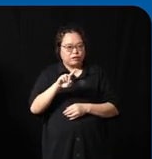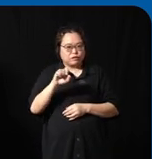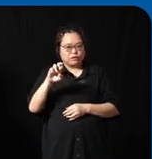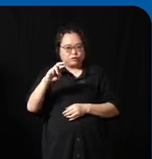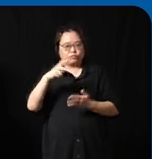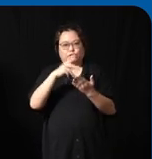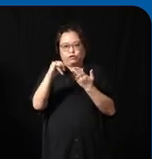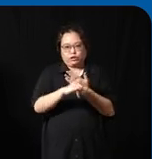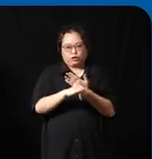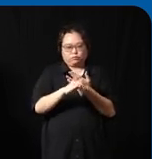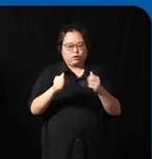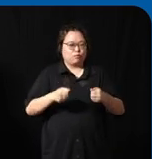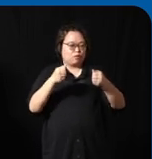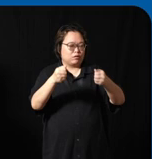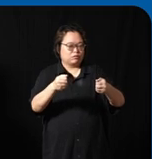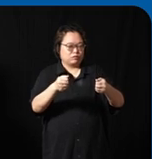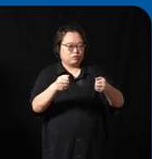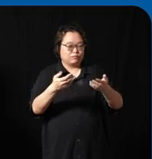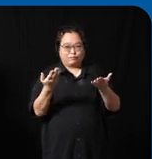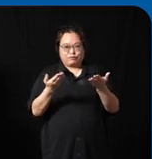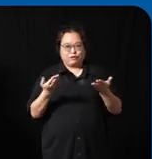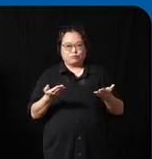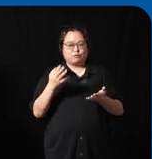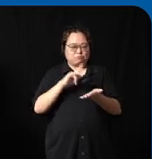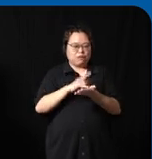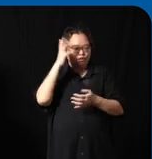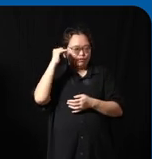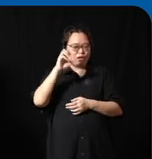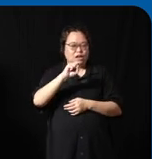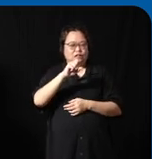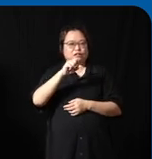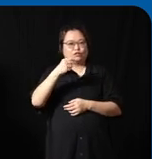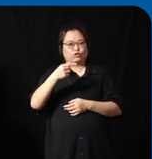partners here right actually en and zero project coming together and I think we definitely see hope